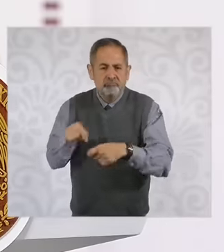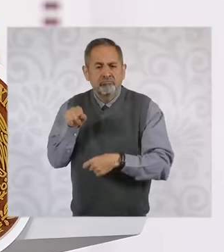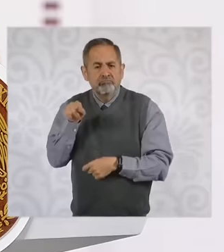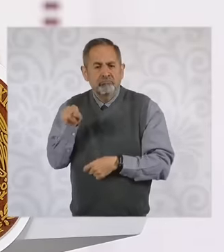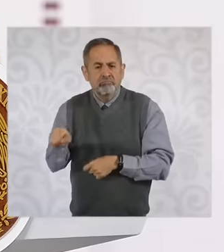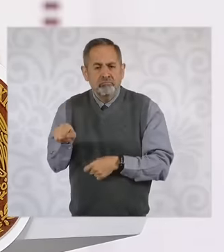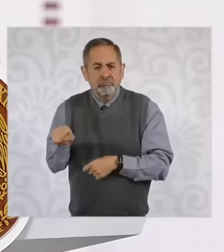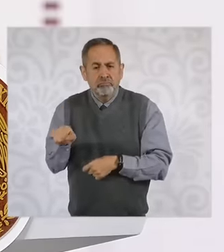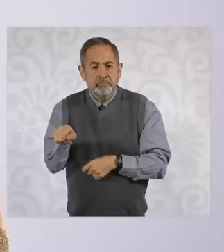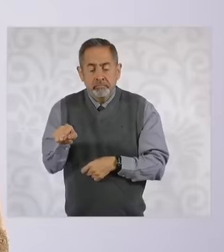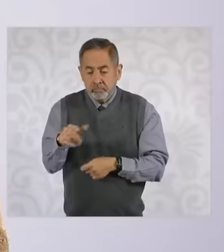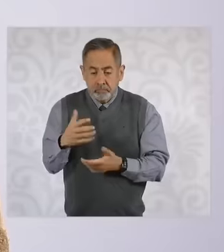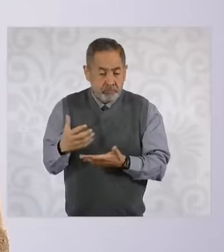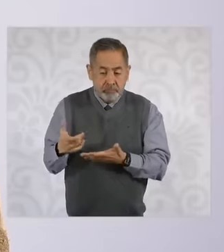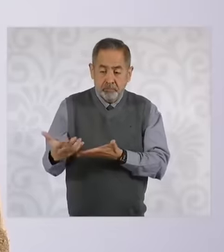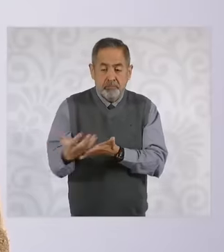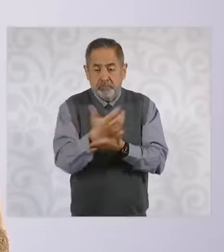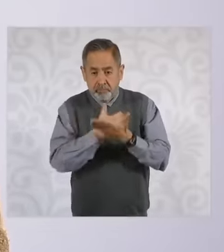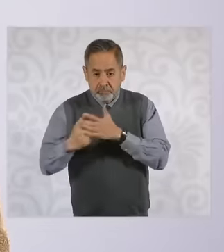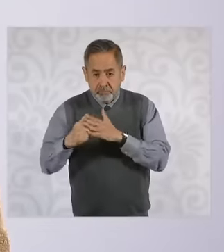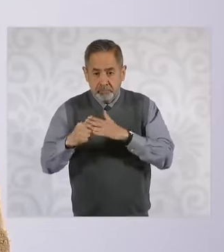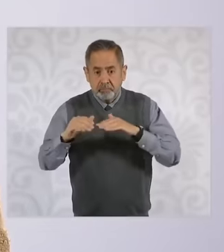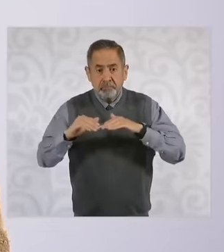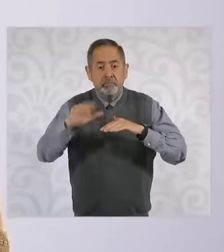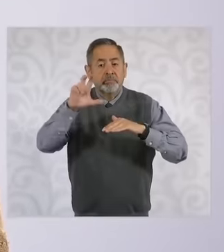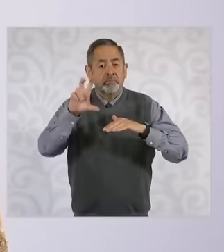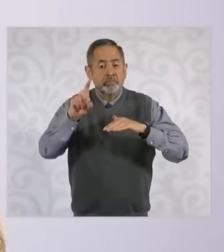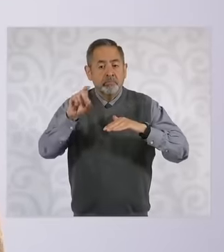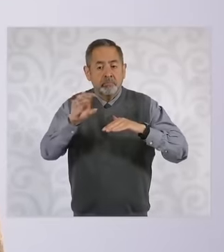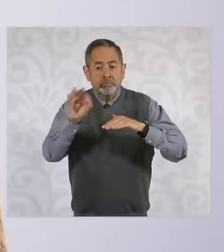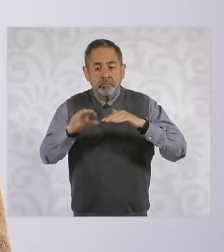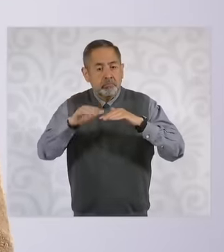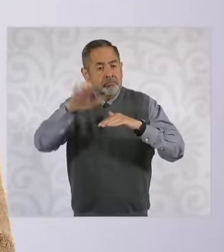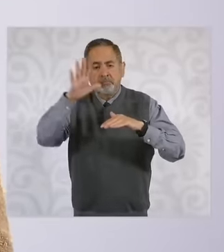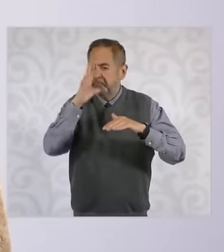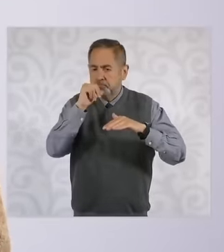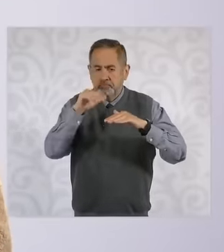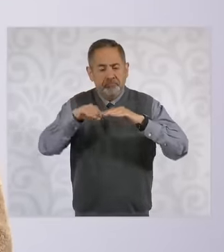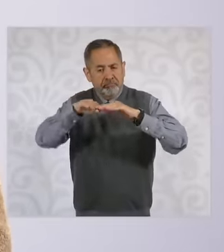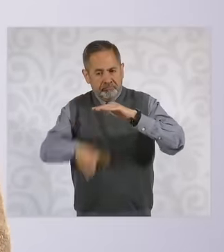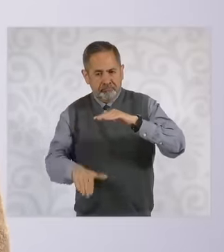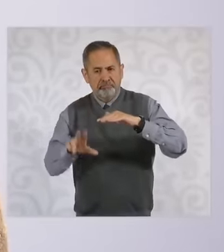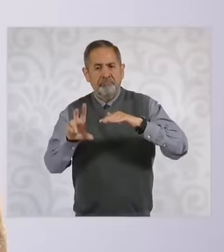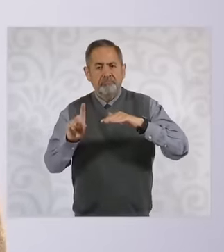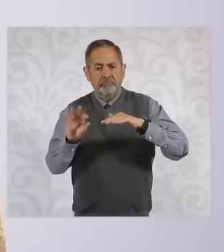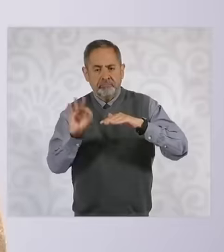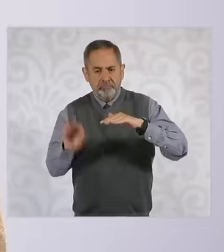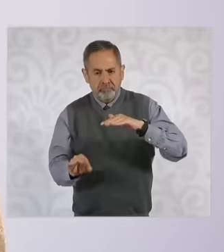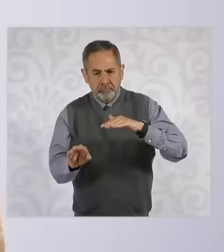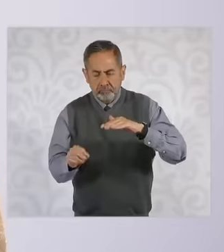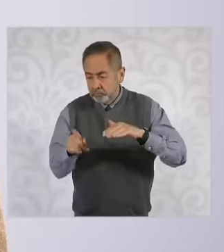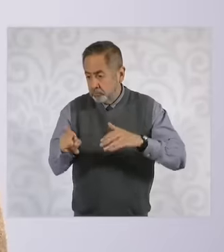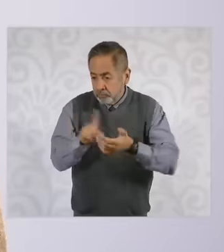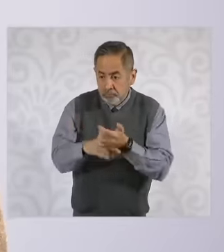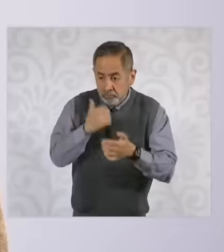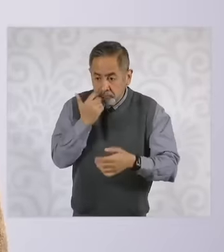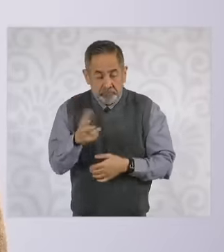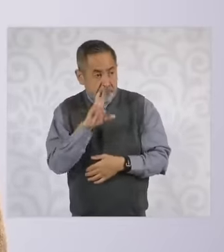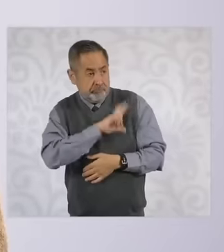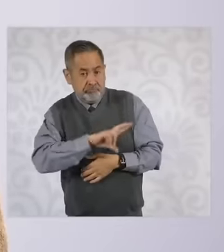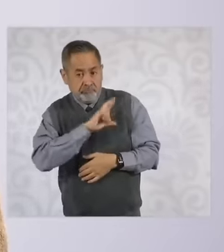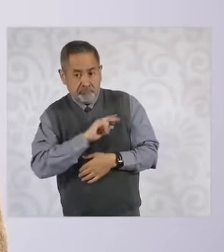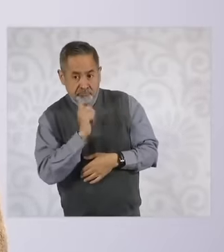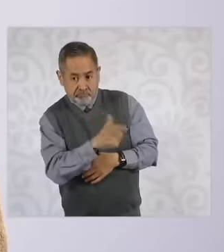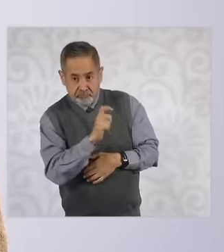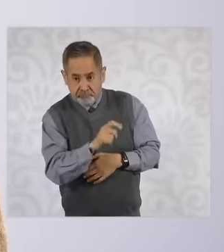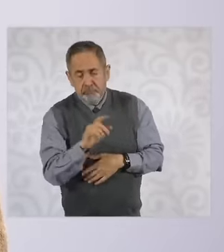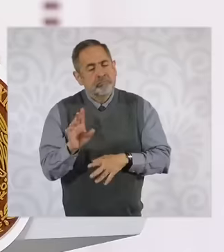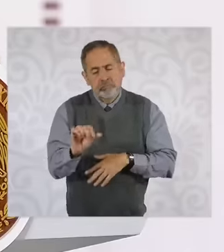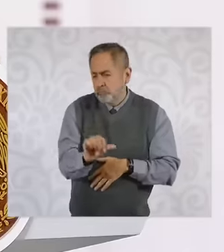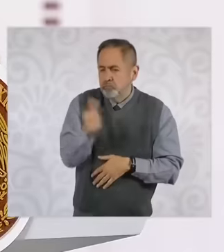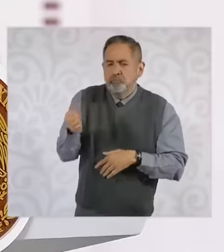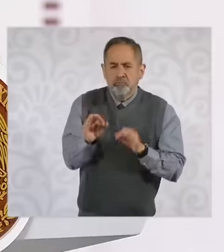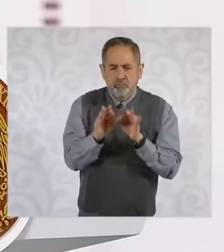exceed the payment of 30% of your income for rent, another scheme will have to be designed. We have